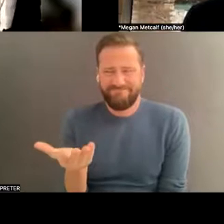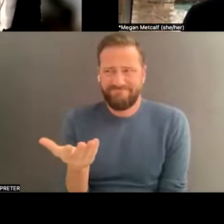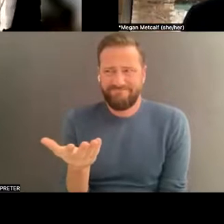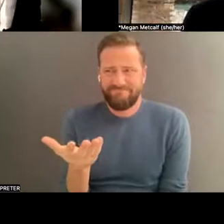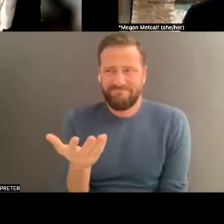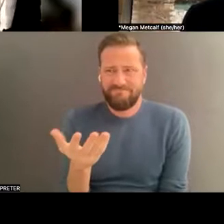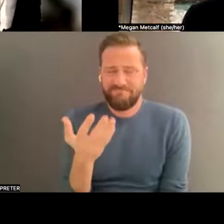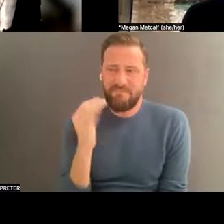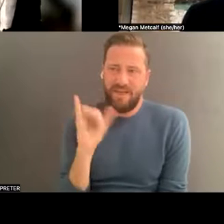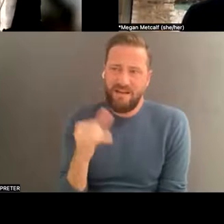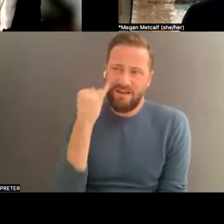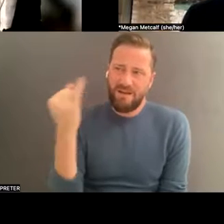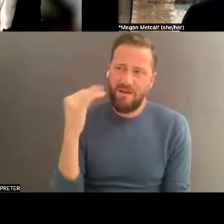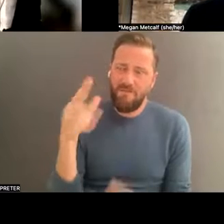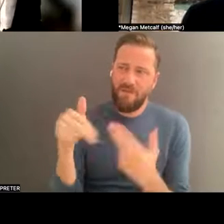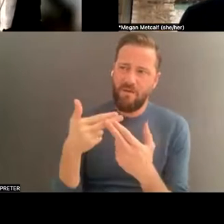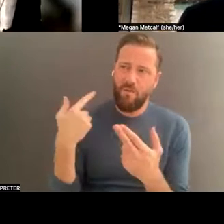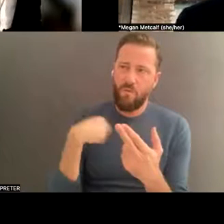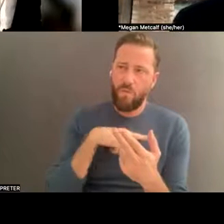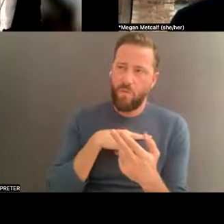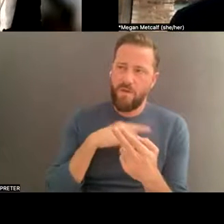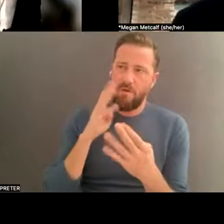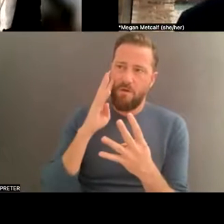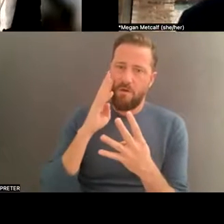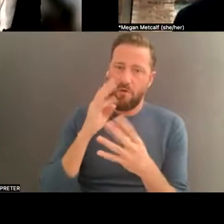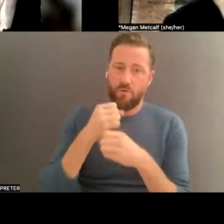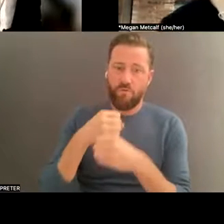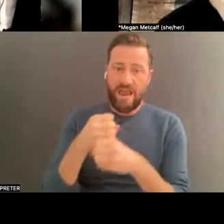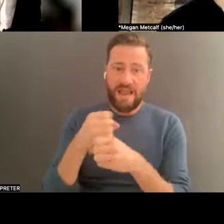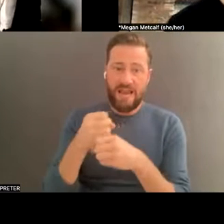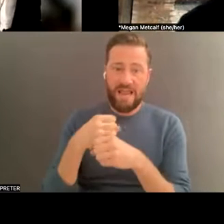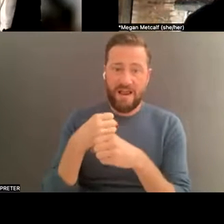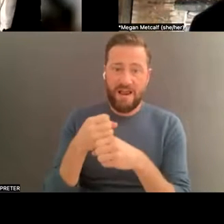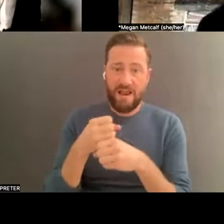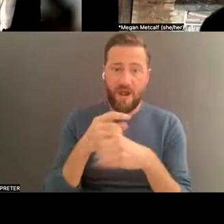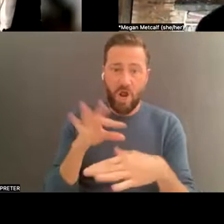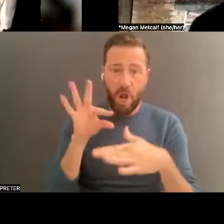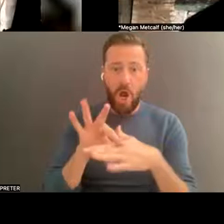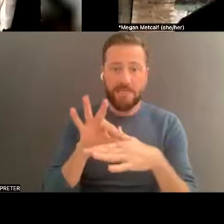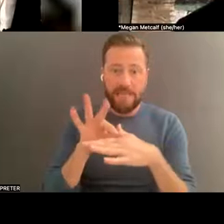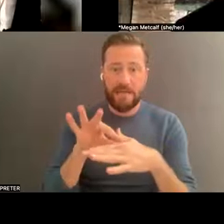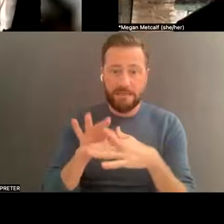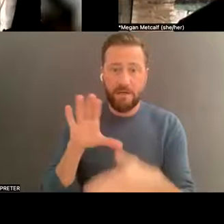curious to hear from the panel workshop, there is the idea that we are creating content, and whether you're doing it on